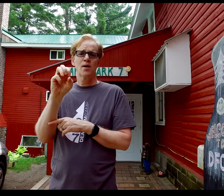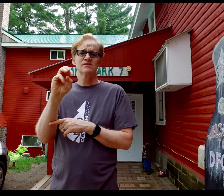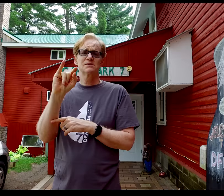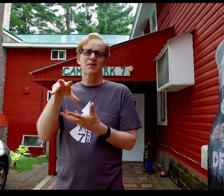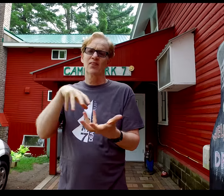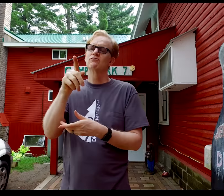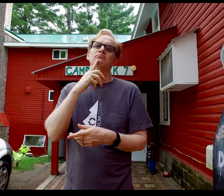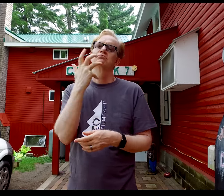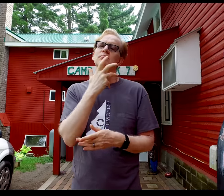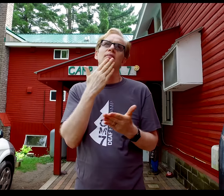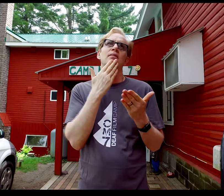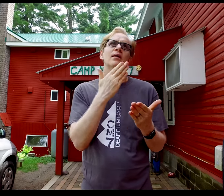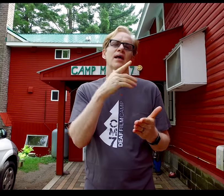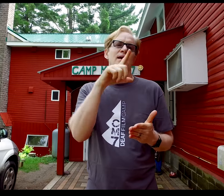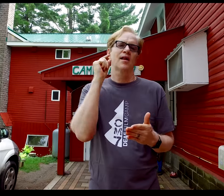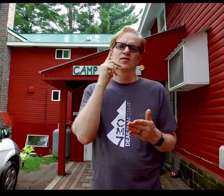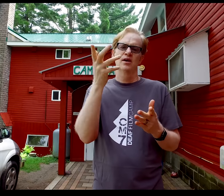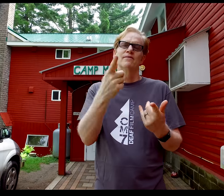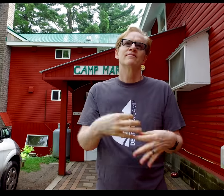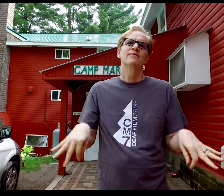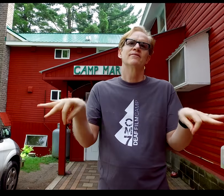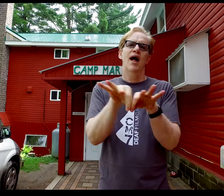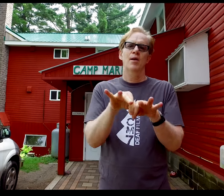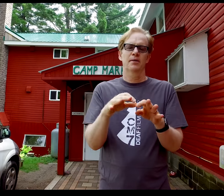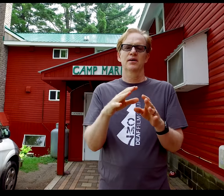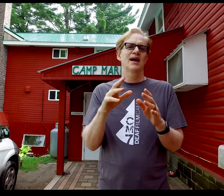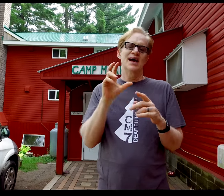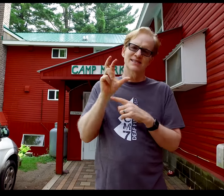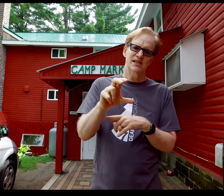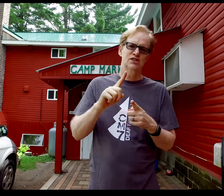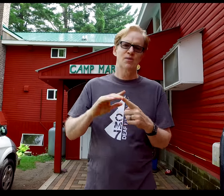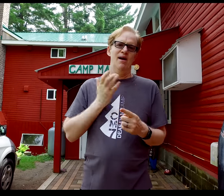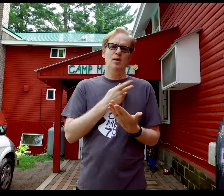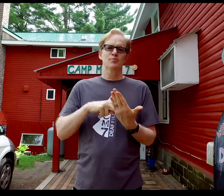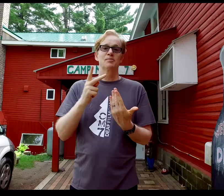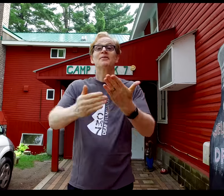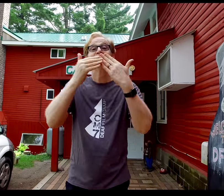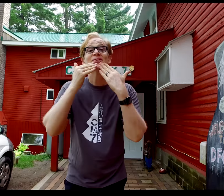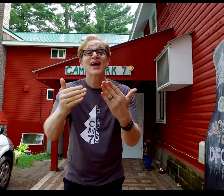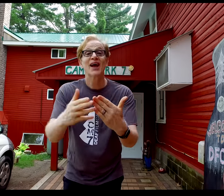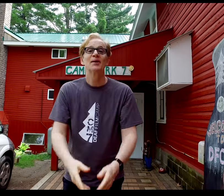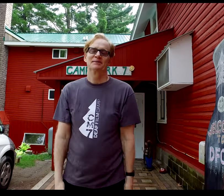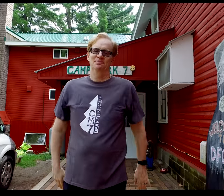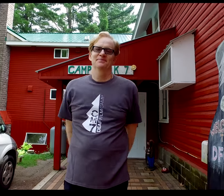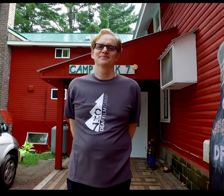Storm Smith who has proven to be a valuable asset to our program. Thank you!